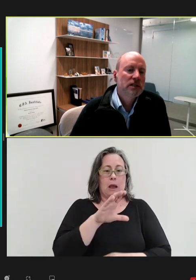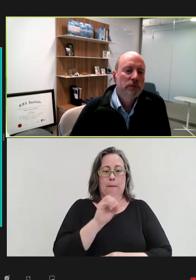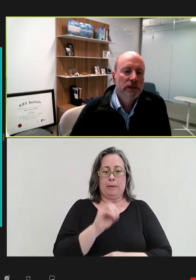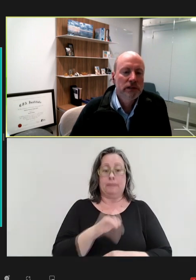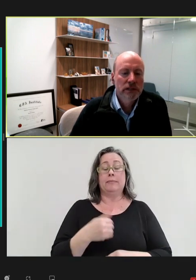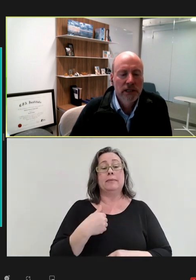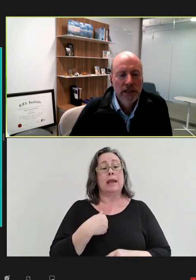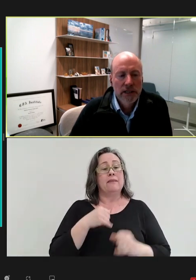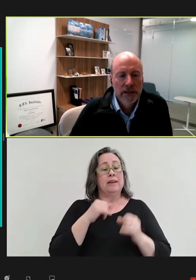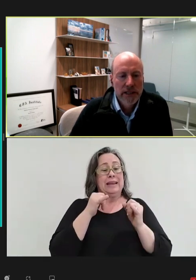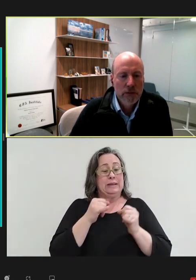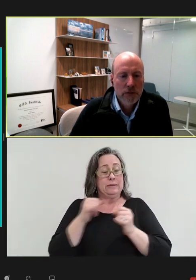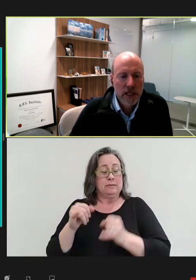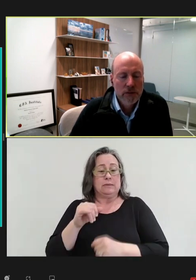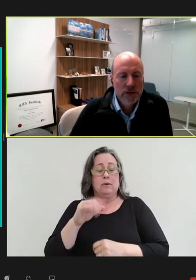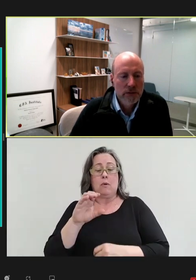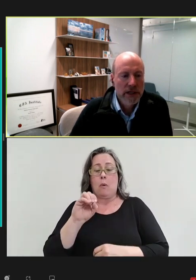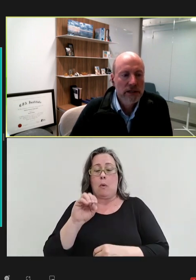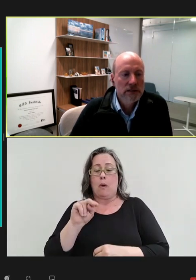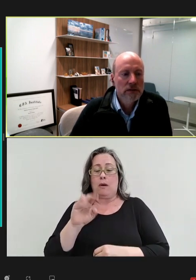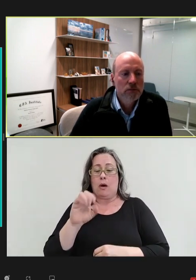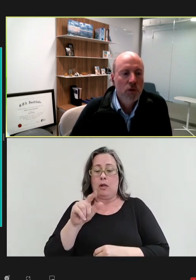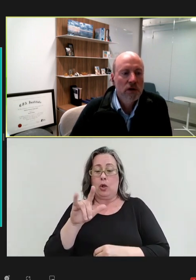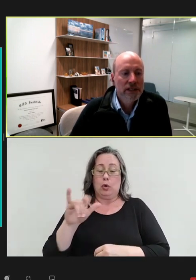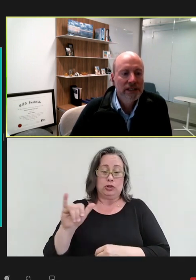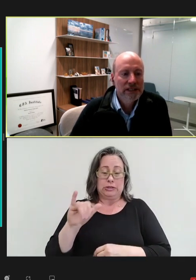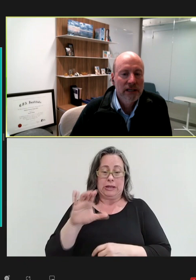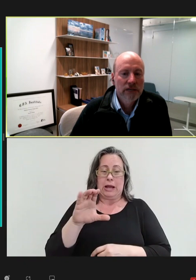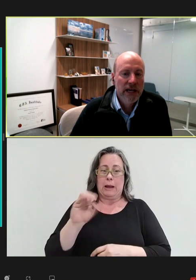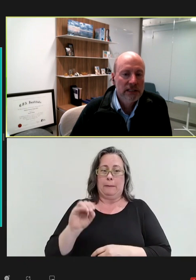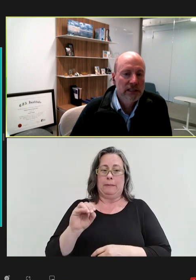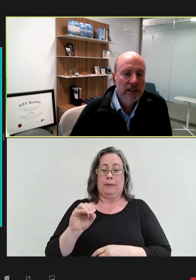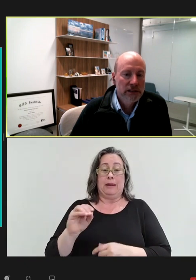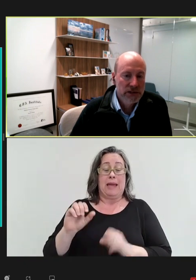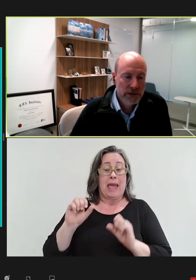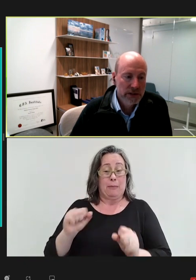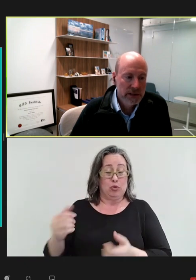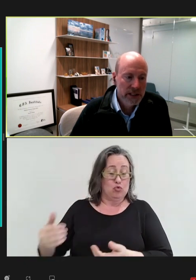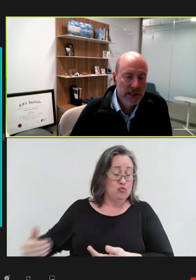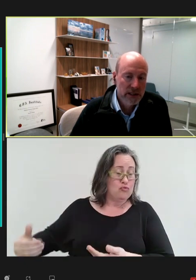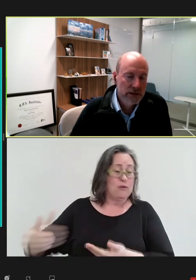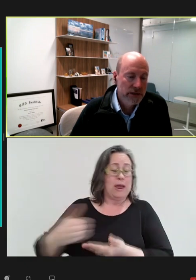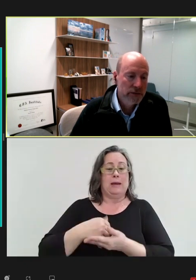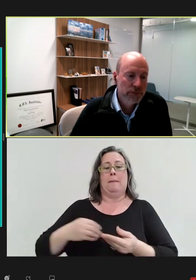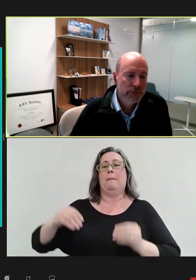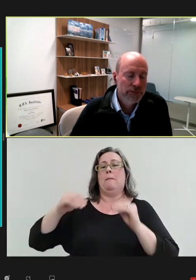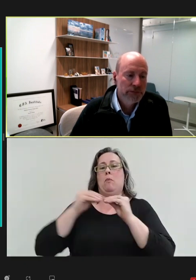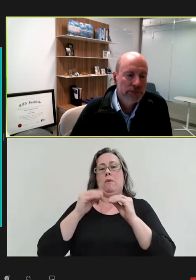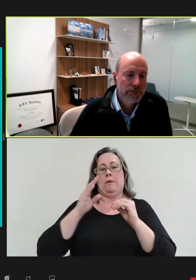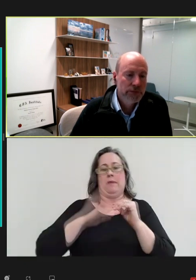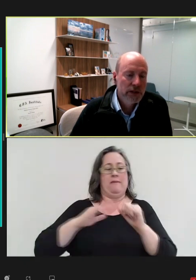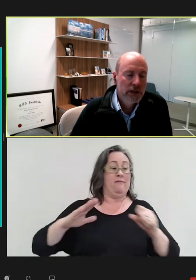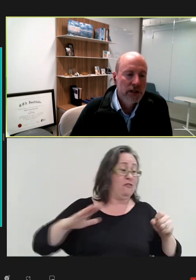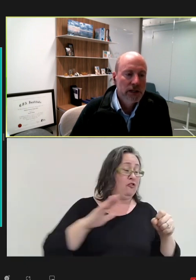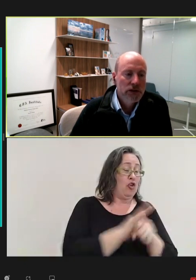companies that were able to raise more than the entire vaccine industry in a single year.